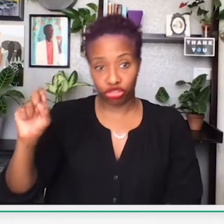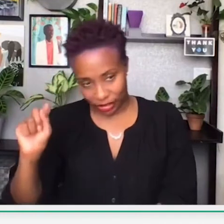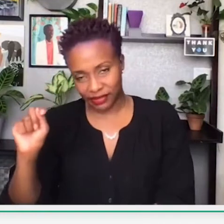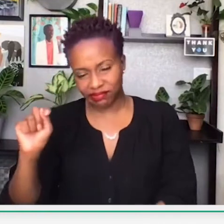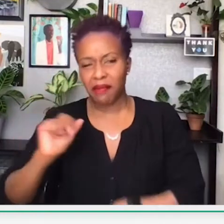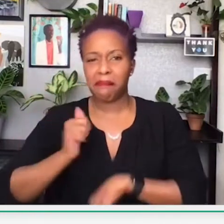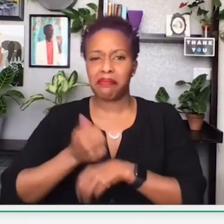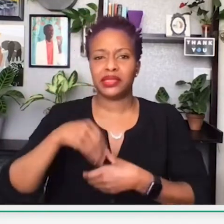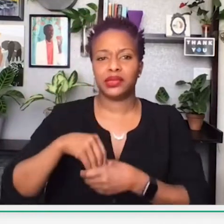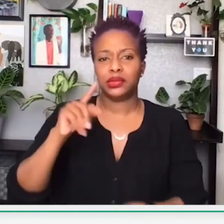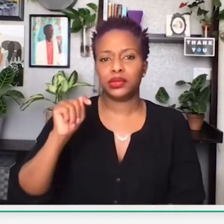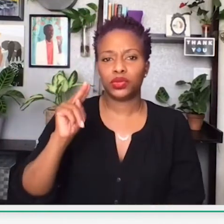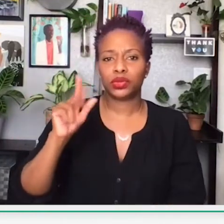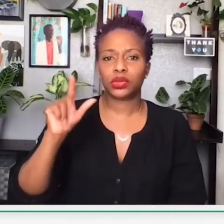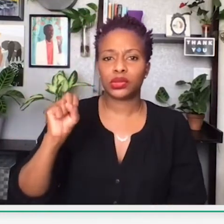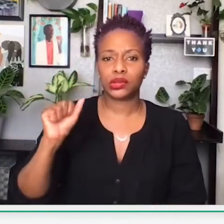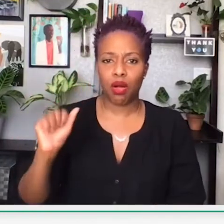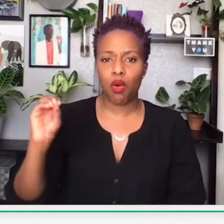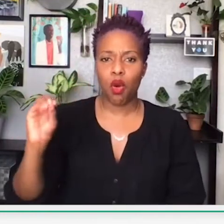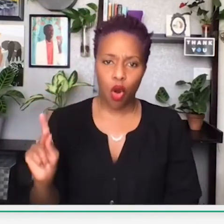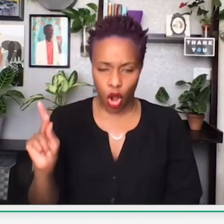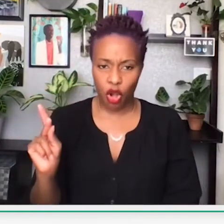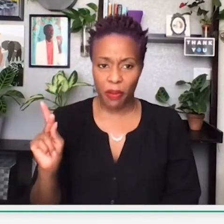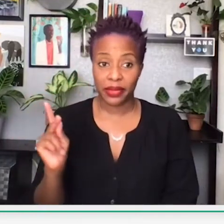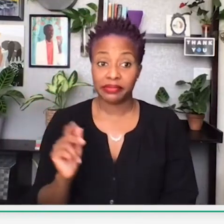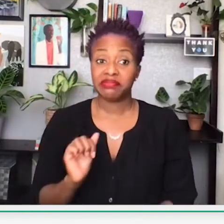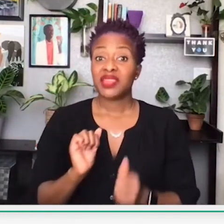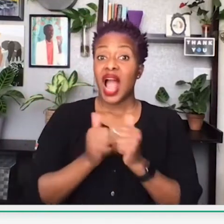Of course, that's the Black Wall Street, and that was based out in Tulsa, Oklahoma.